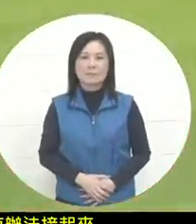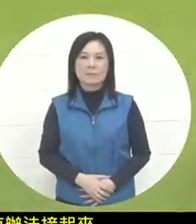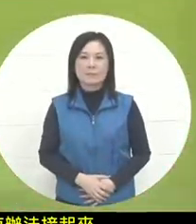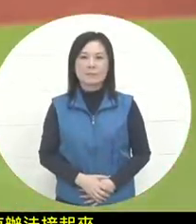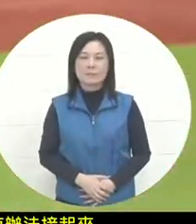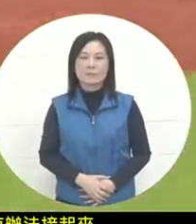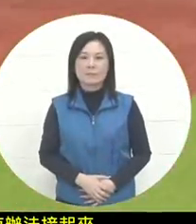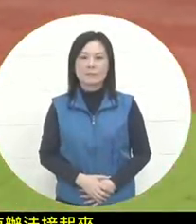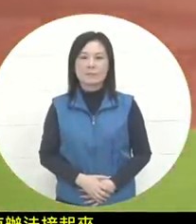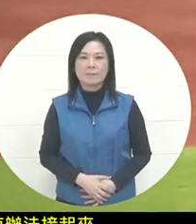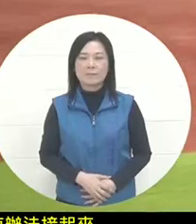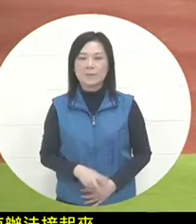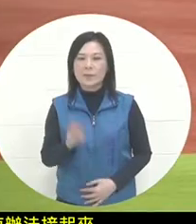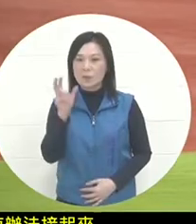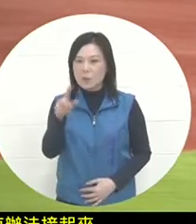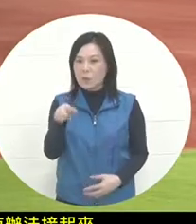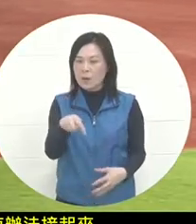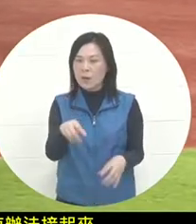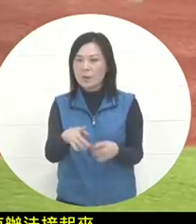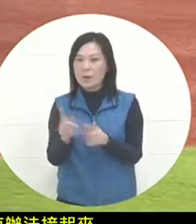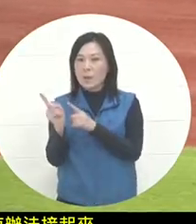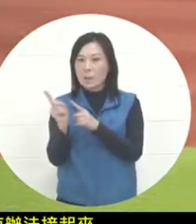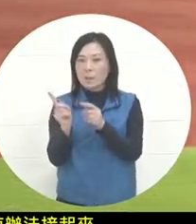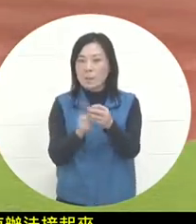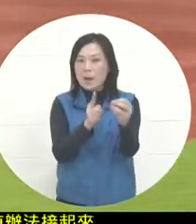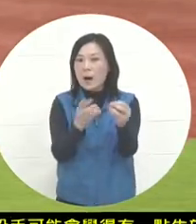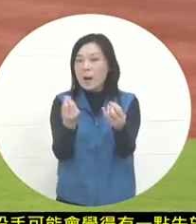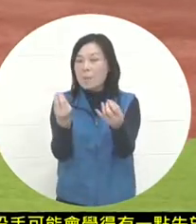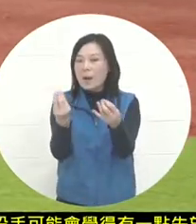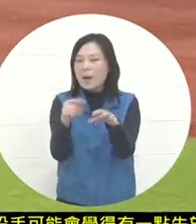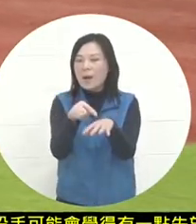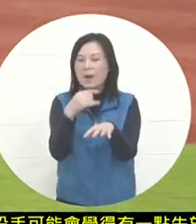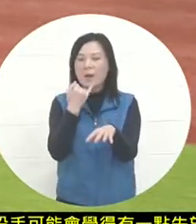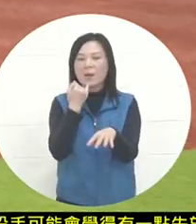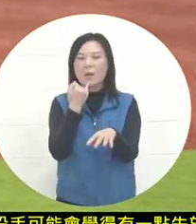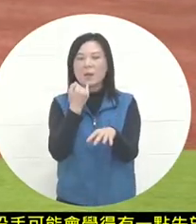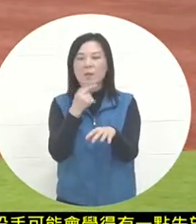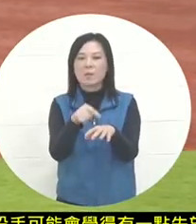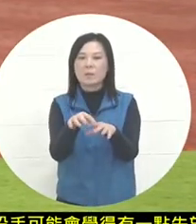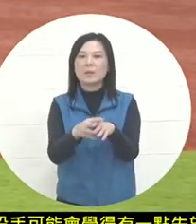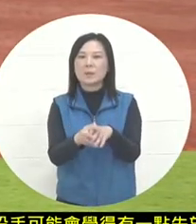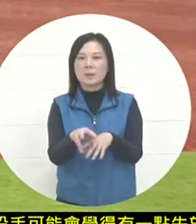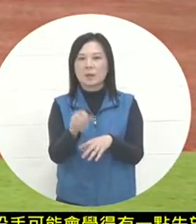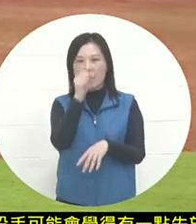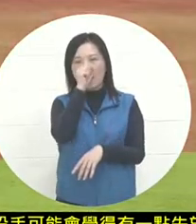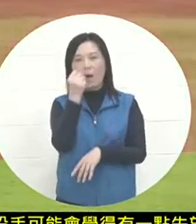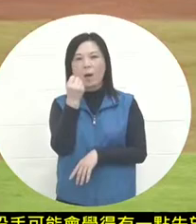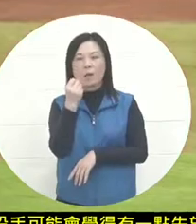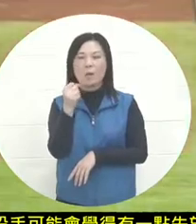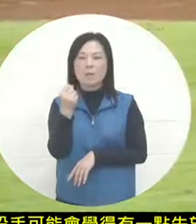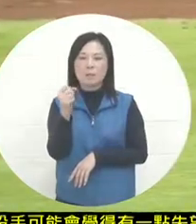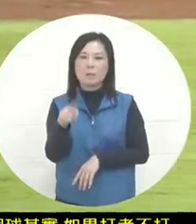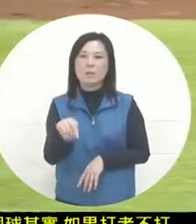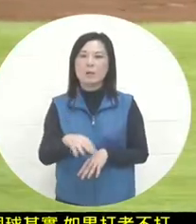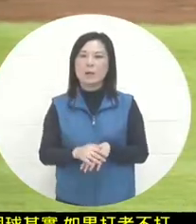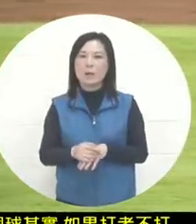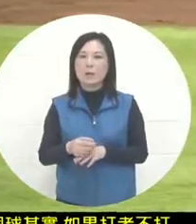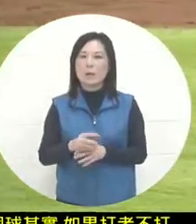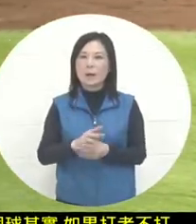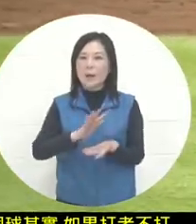when shooting. In fact, if the batter does not hit this ball, it seems that it will obviously enter the strike zone. Therefore, the excitement of this change pitch attracts the batter